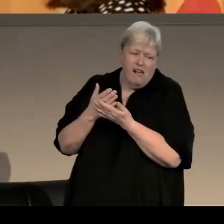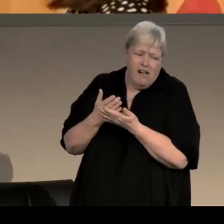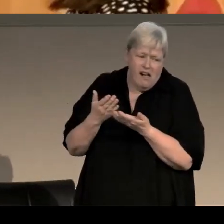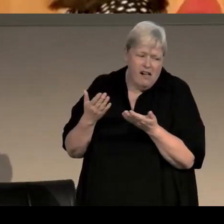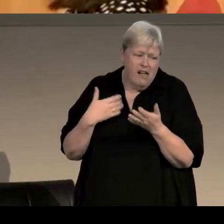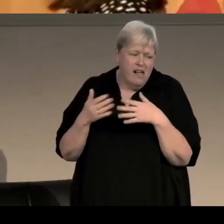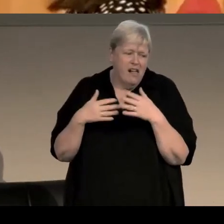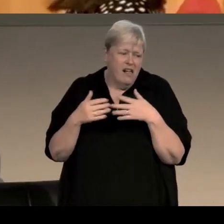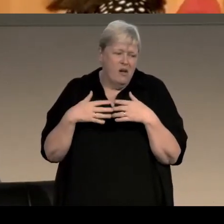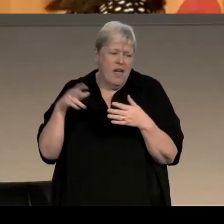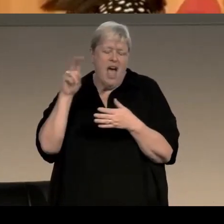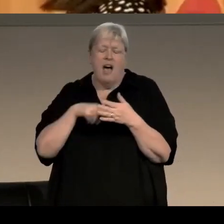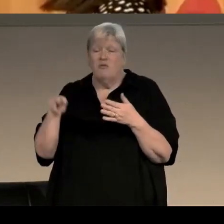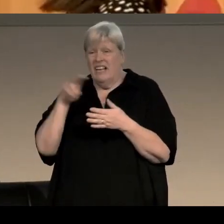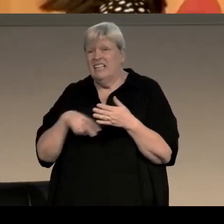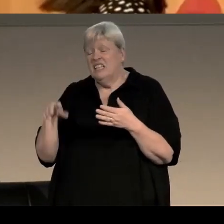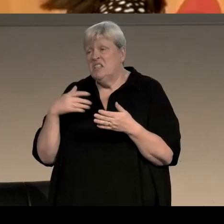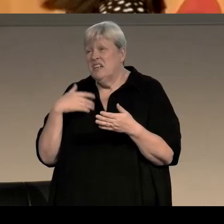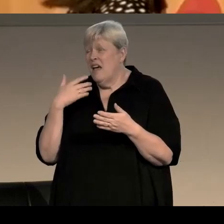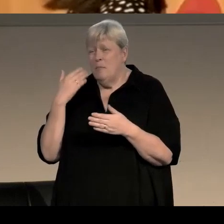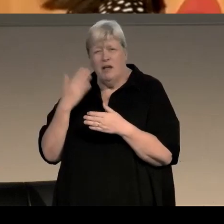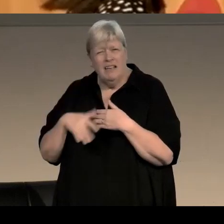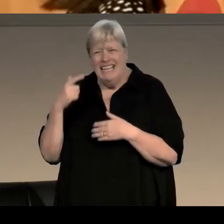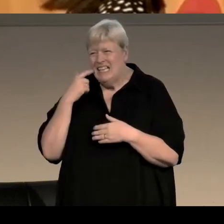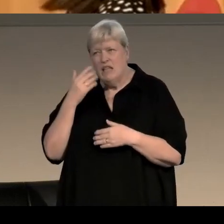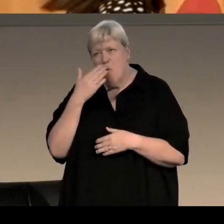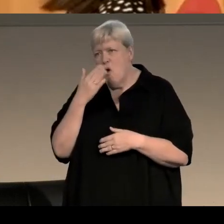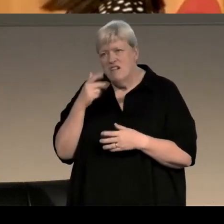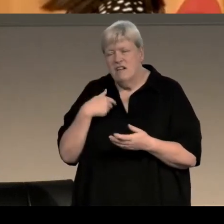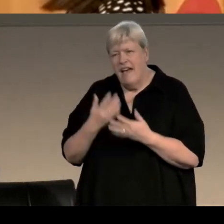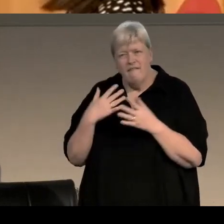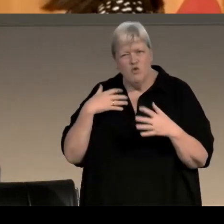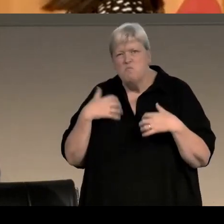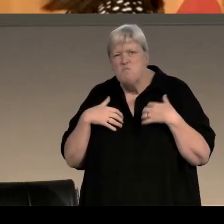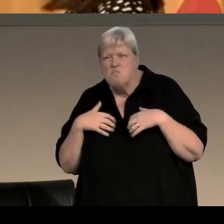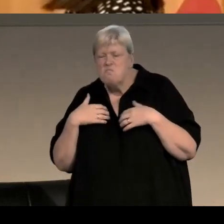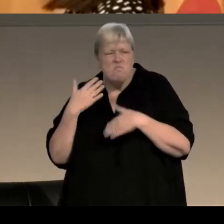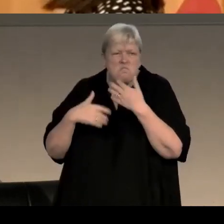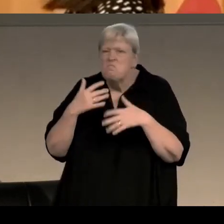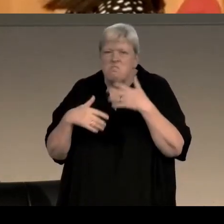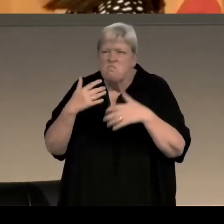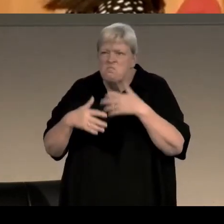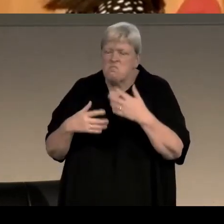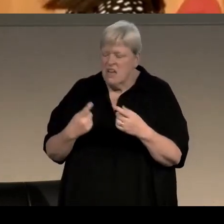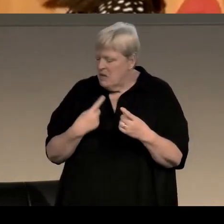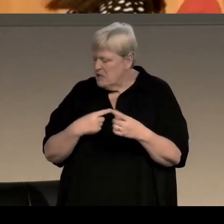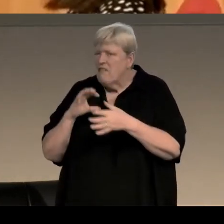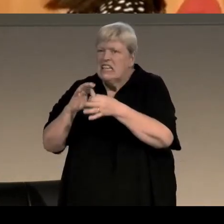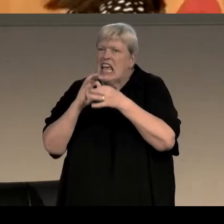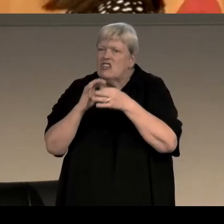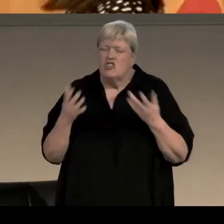I kind of need that variety, I'm very easily bored, I need to keep myself engaged so I'm going